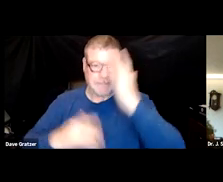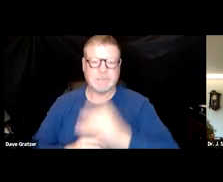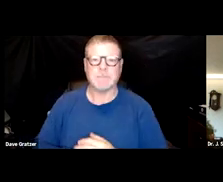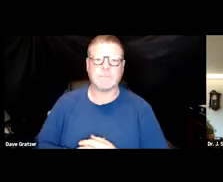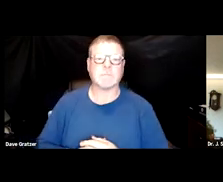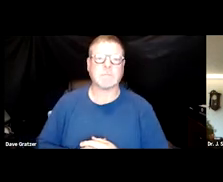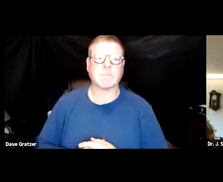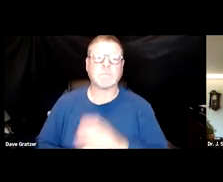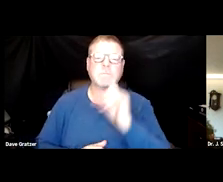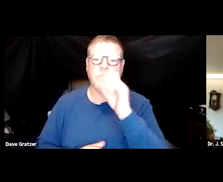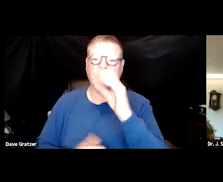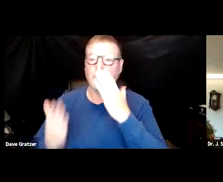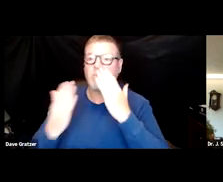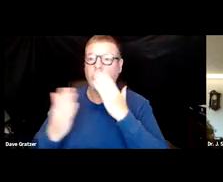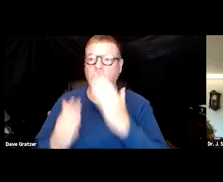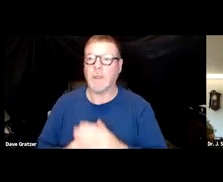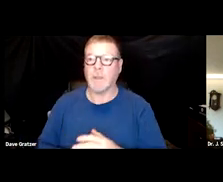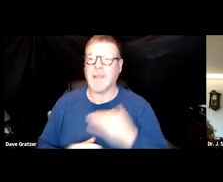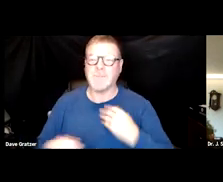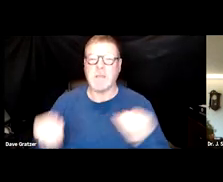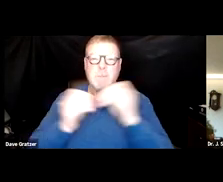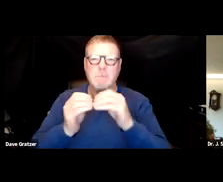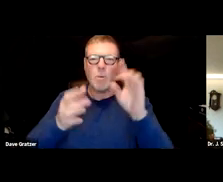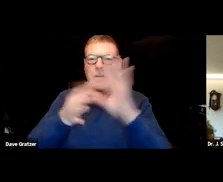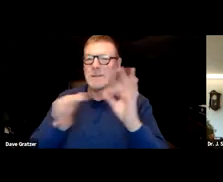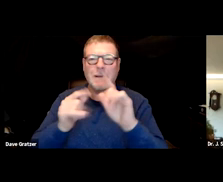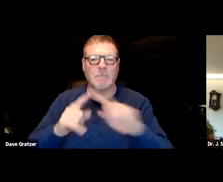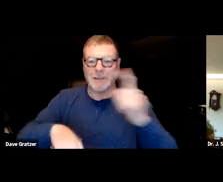And so thank you, yeah, there's. I had some more to say but time is limited